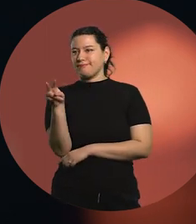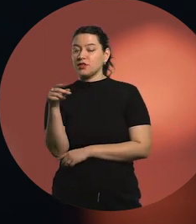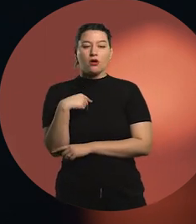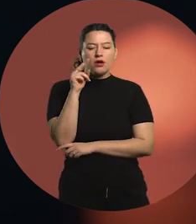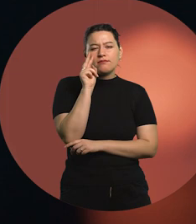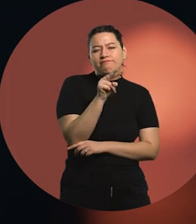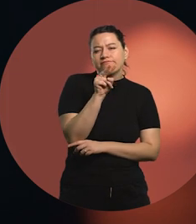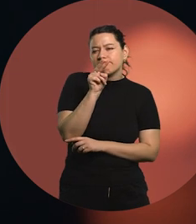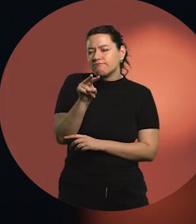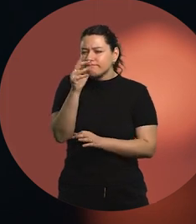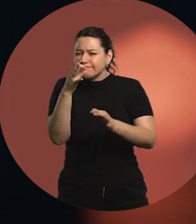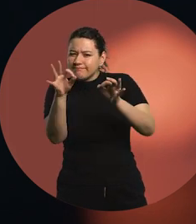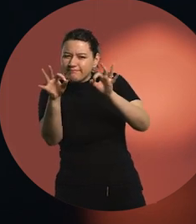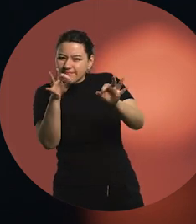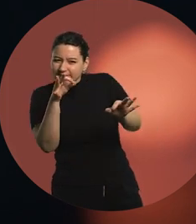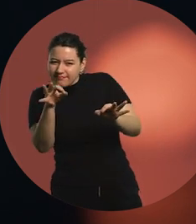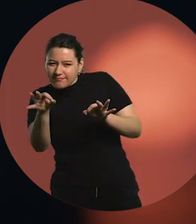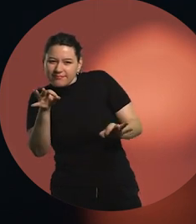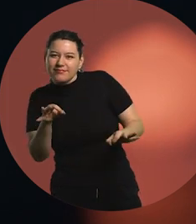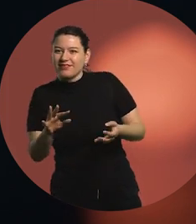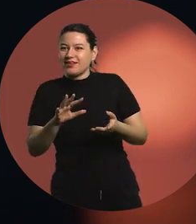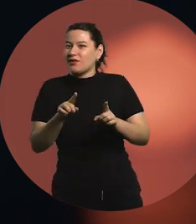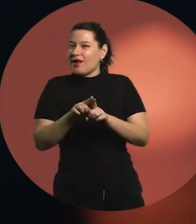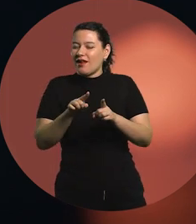And when I am talking about observing, it is observing